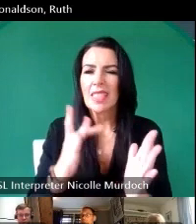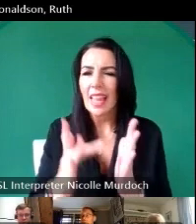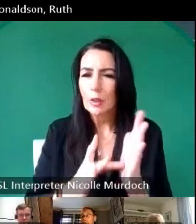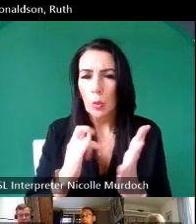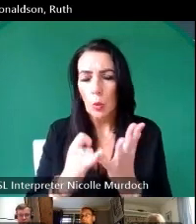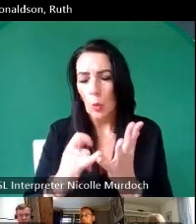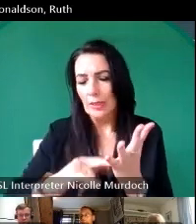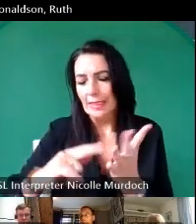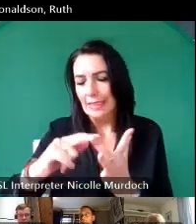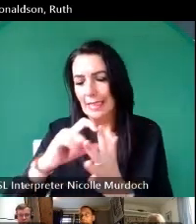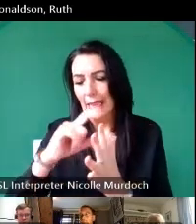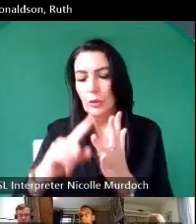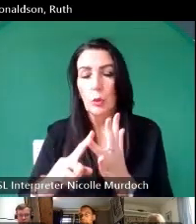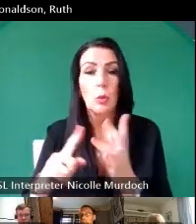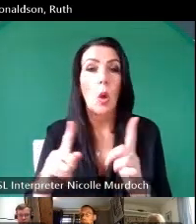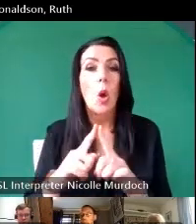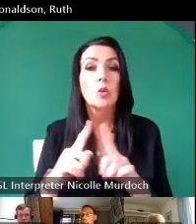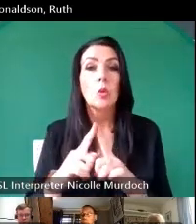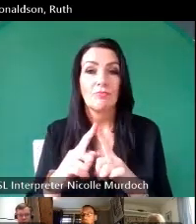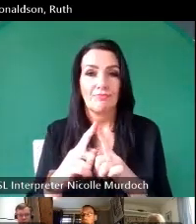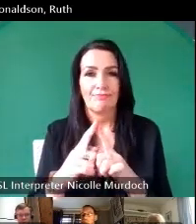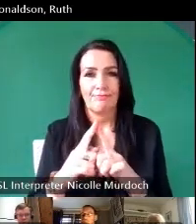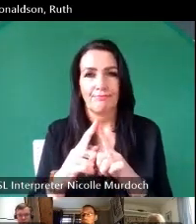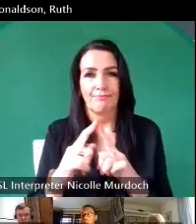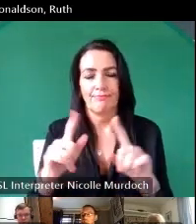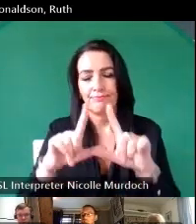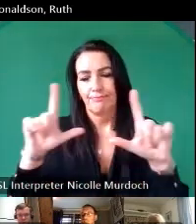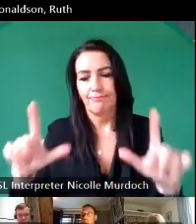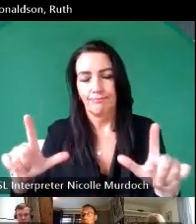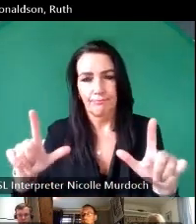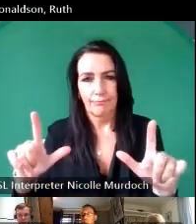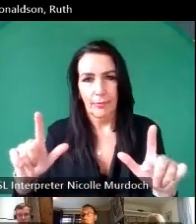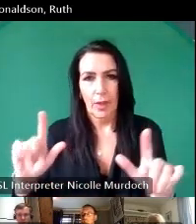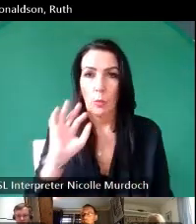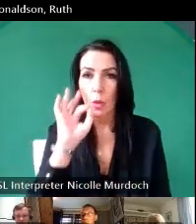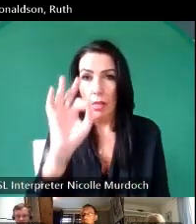the same in the teams call when we start the Q&A we'll ask first of all does anyone in the room or